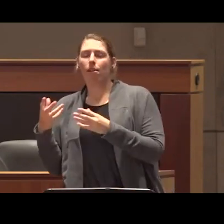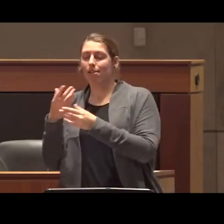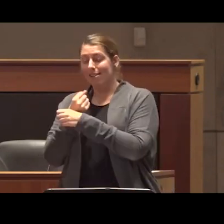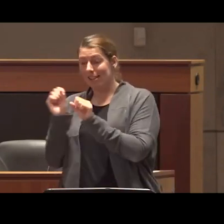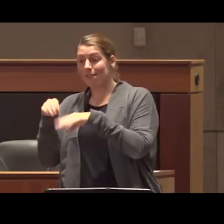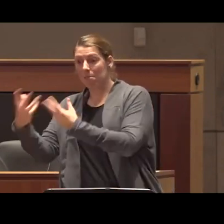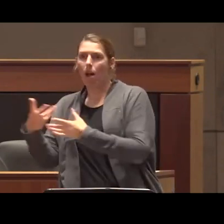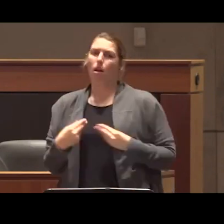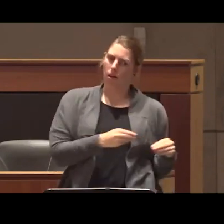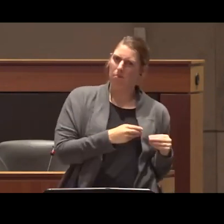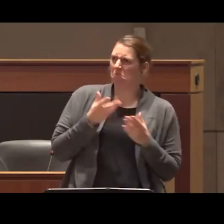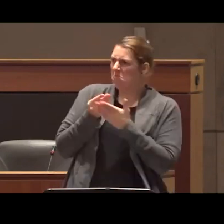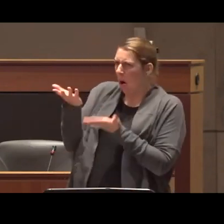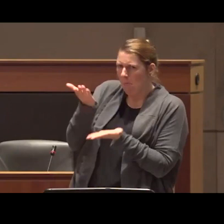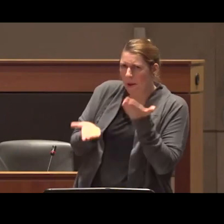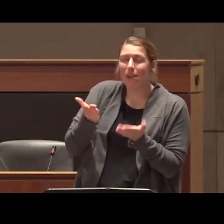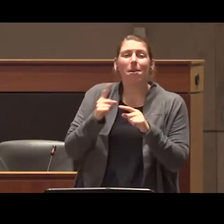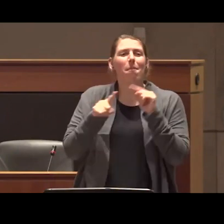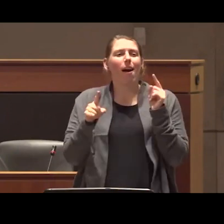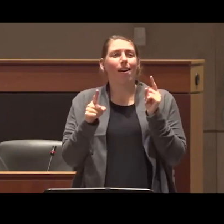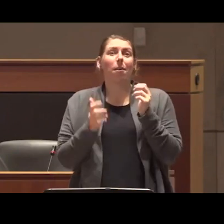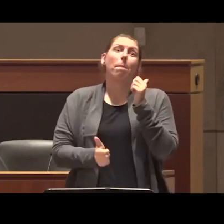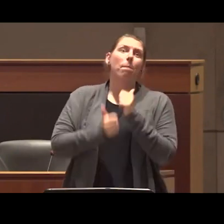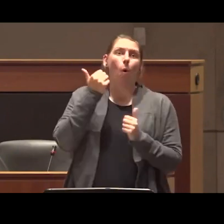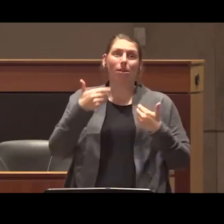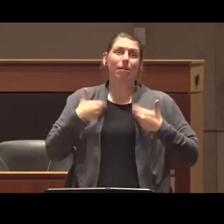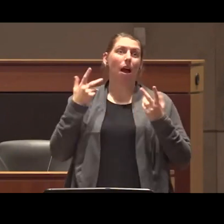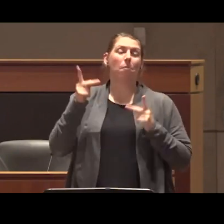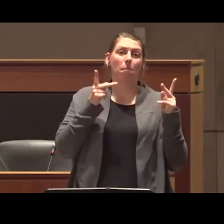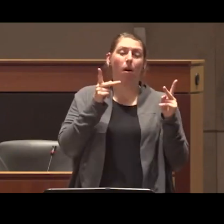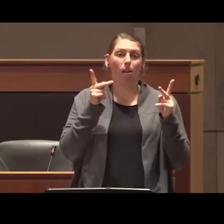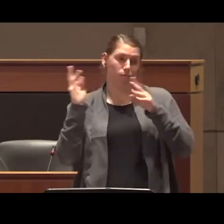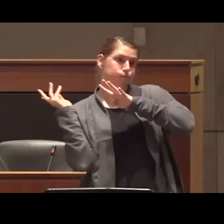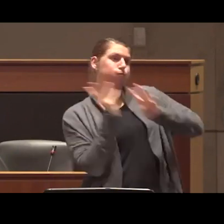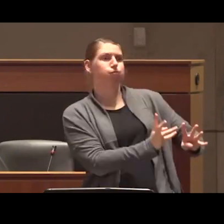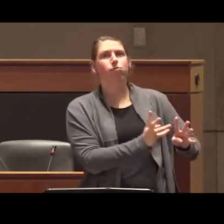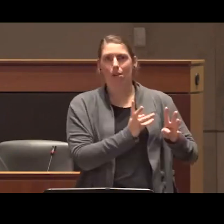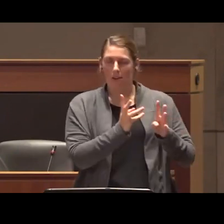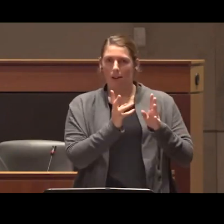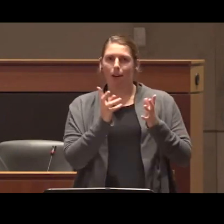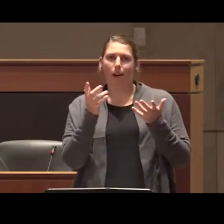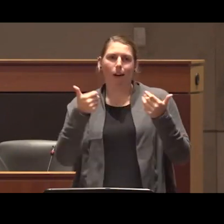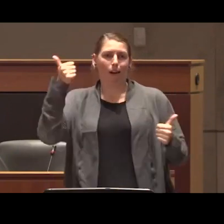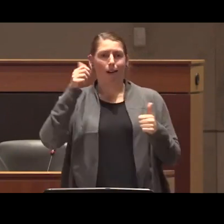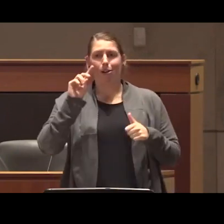mass and on balance there are not hoards of young people being initiated by predatory drug sellers